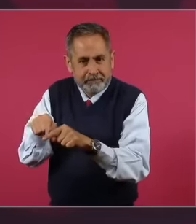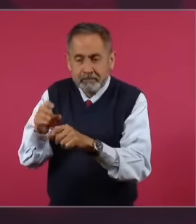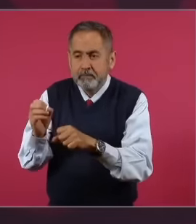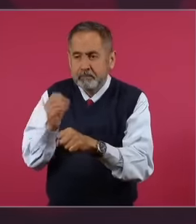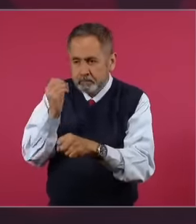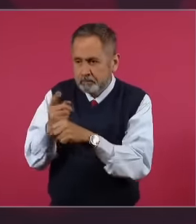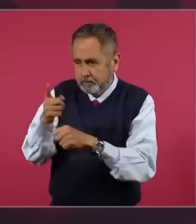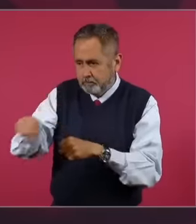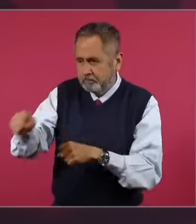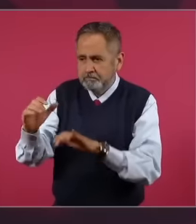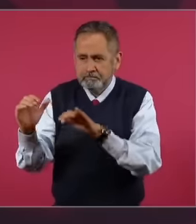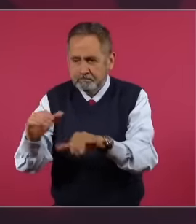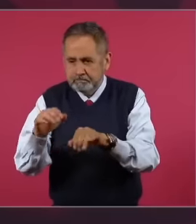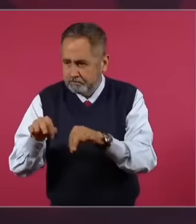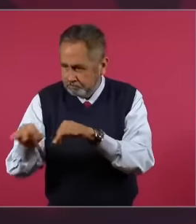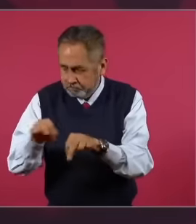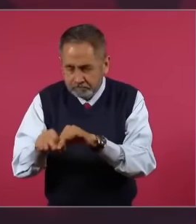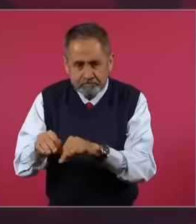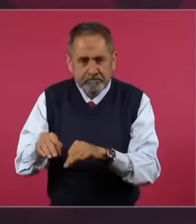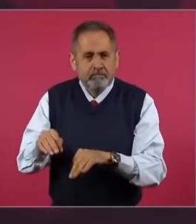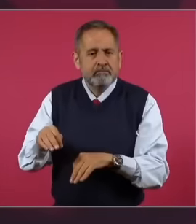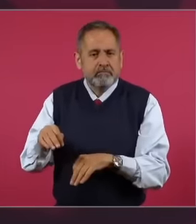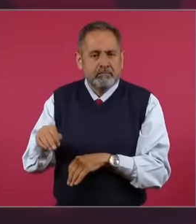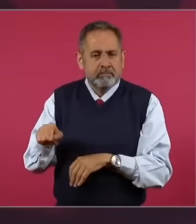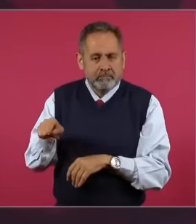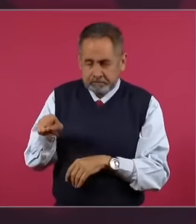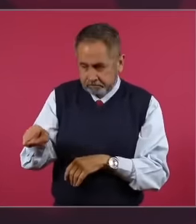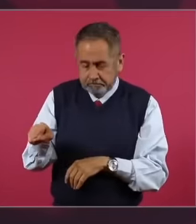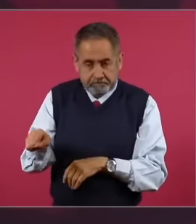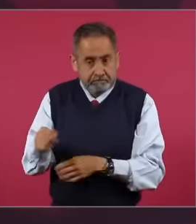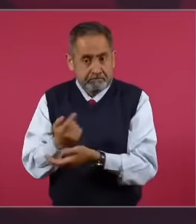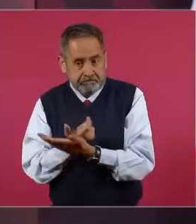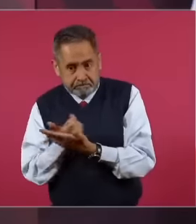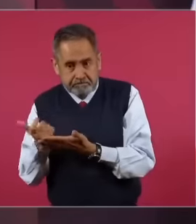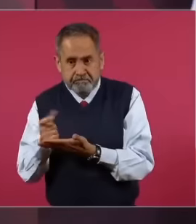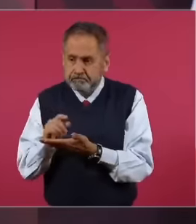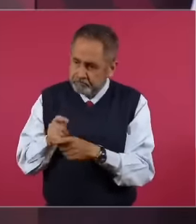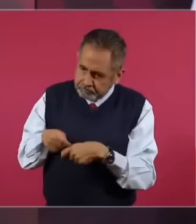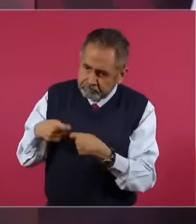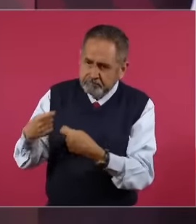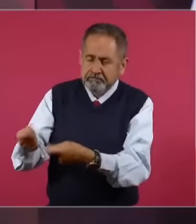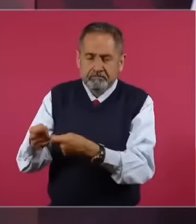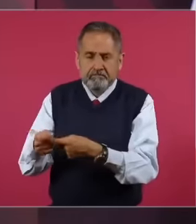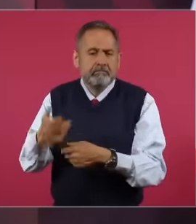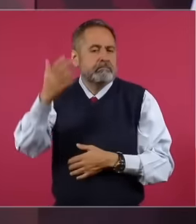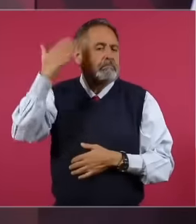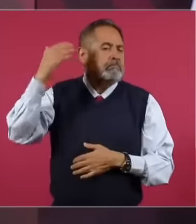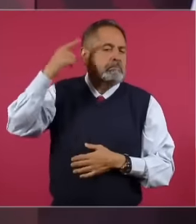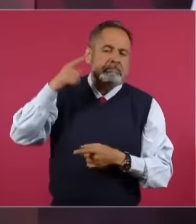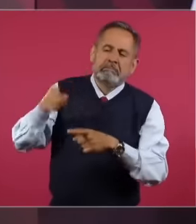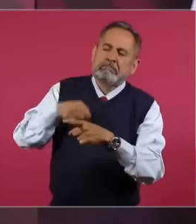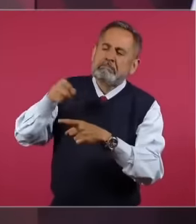the young people to work young people after this one insulted them telling them that they were children